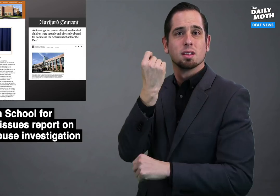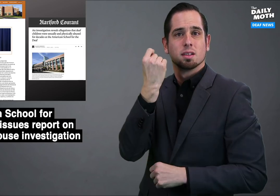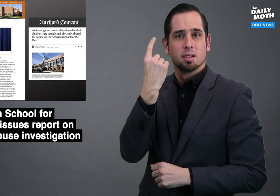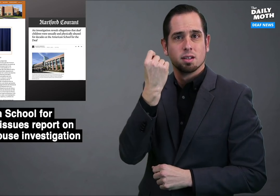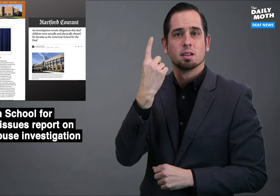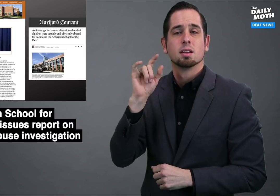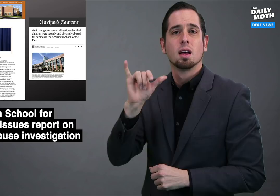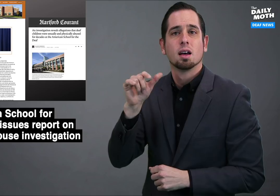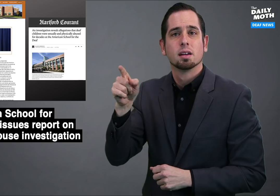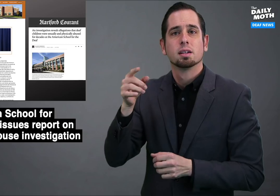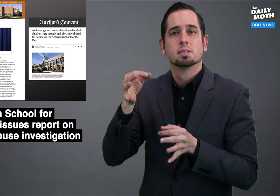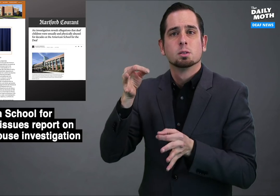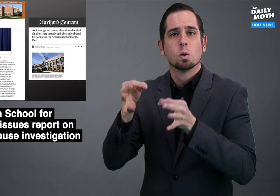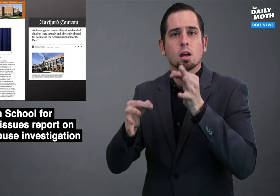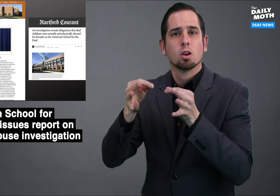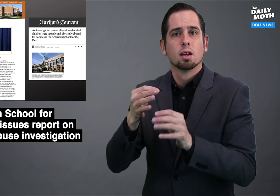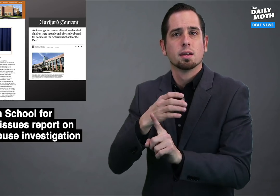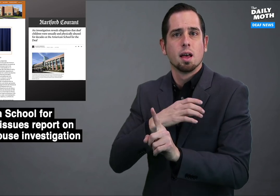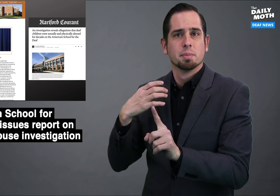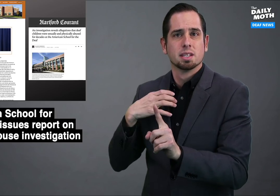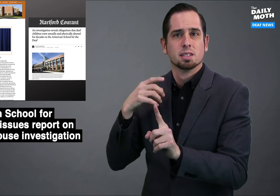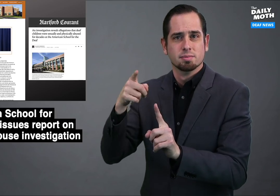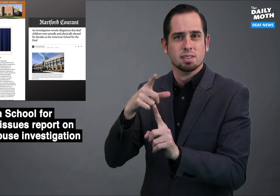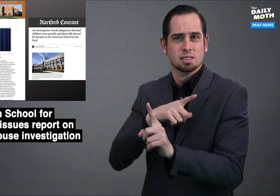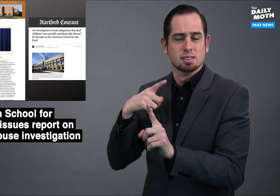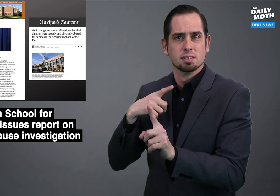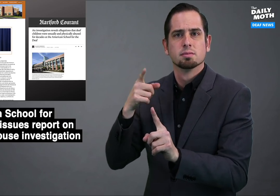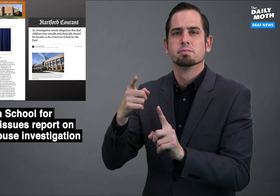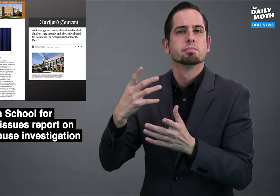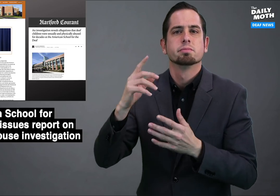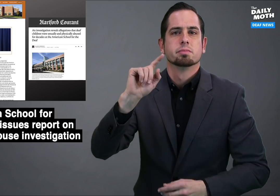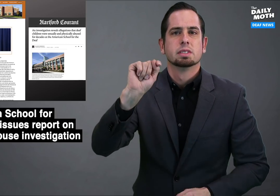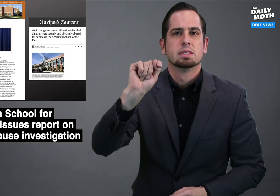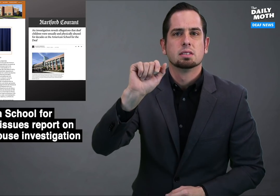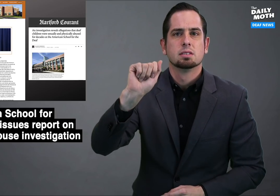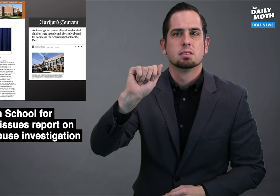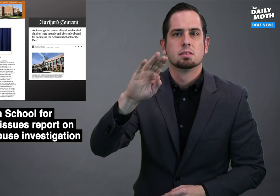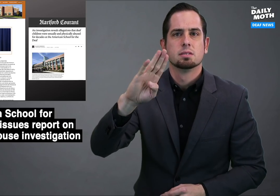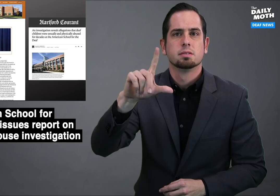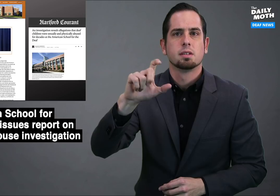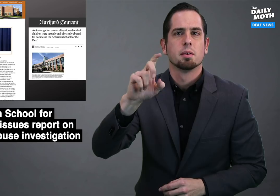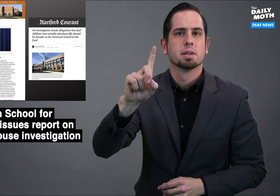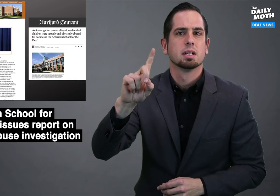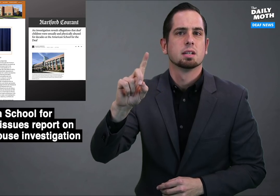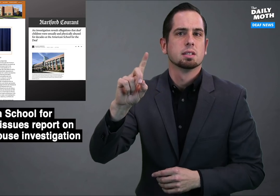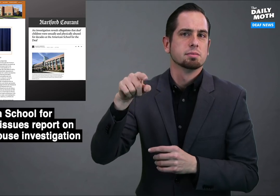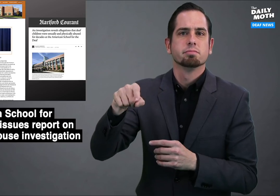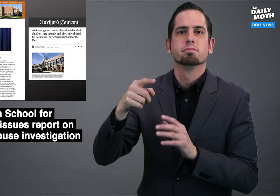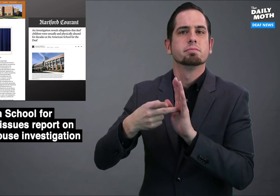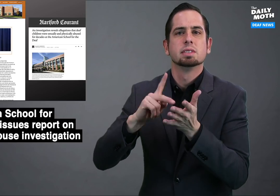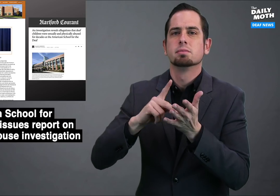but that the judiciary committee tabled it